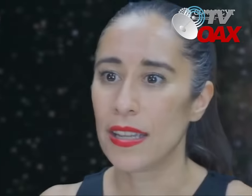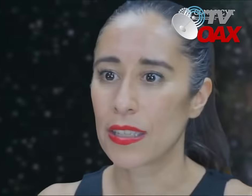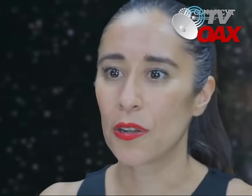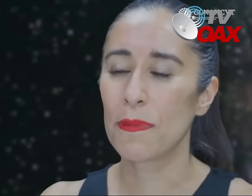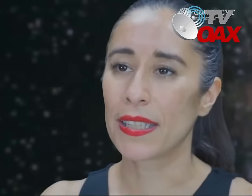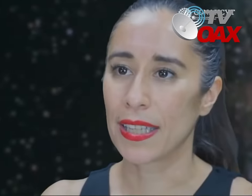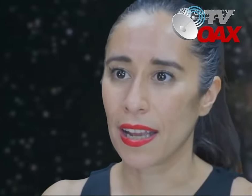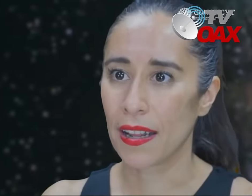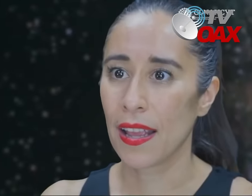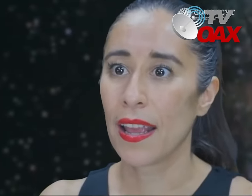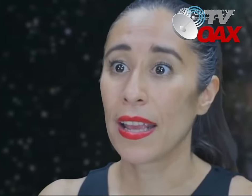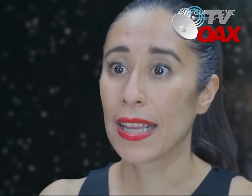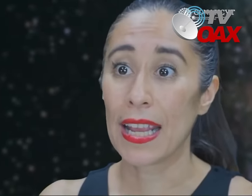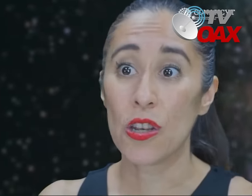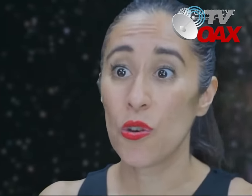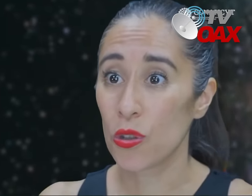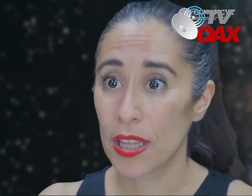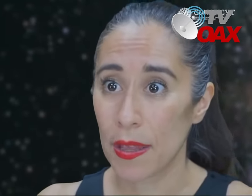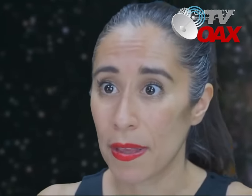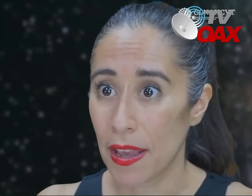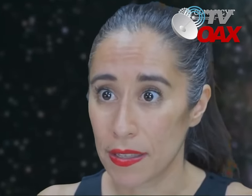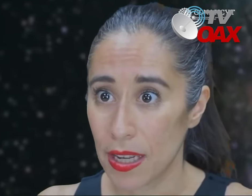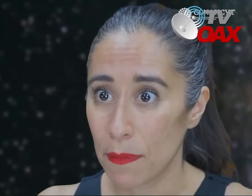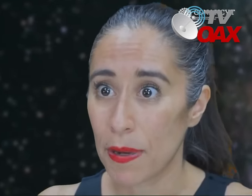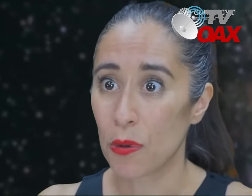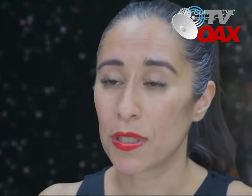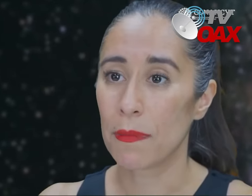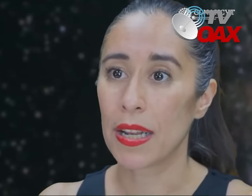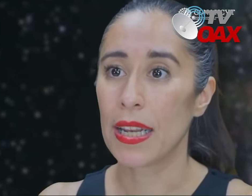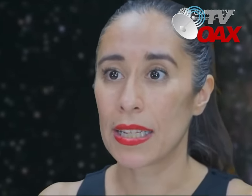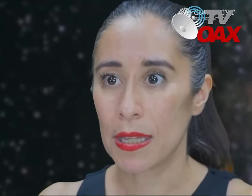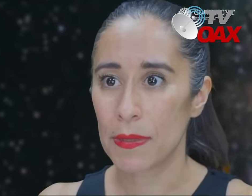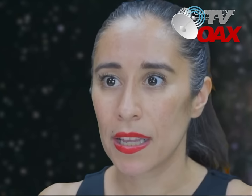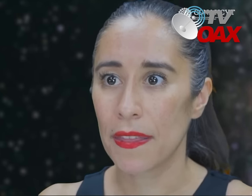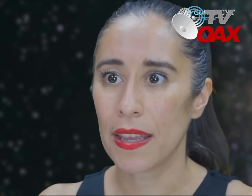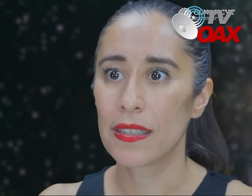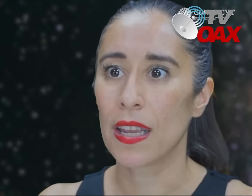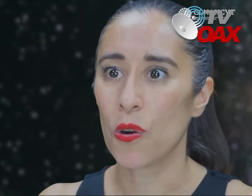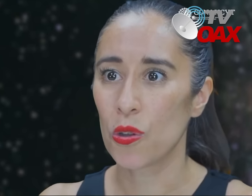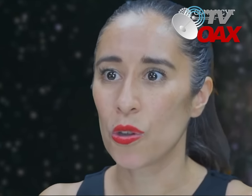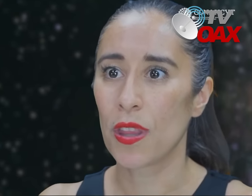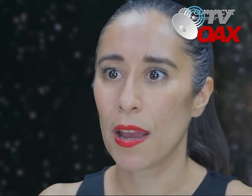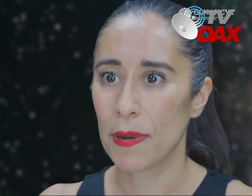I want to tell you what should not be done to observe the eclipse of this April 8,